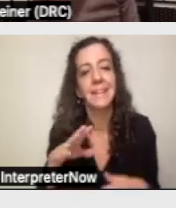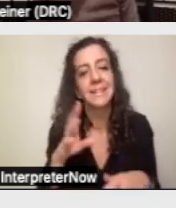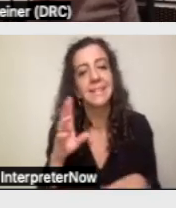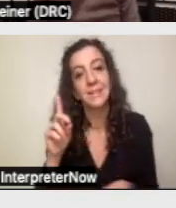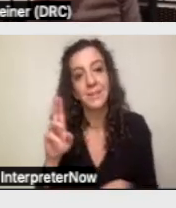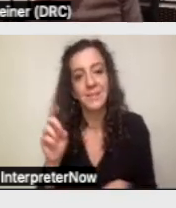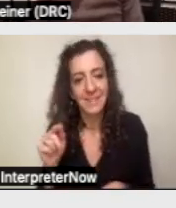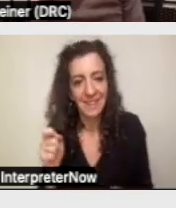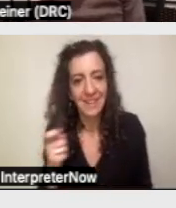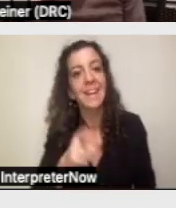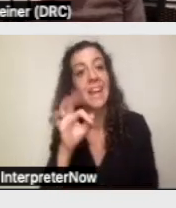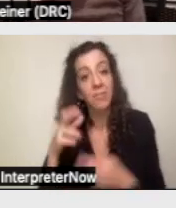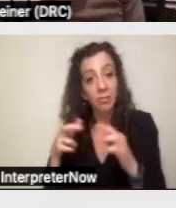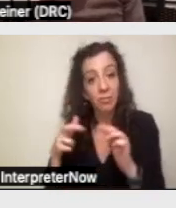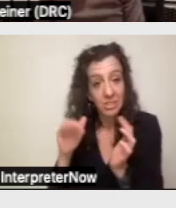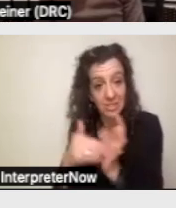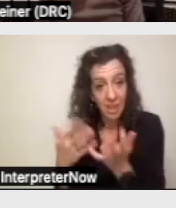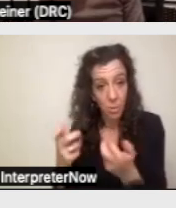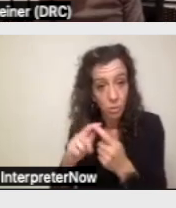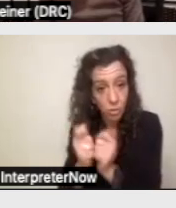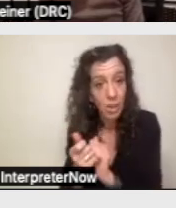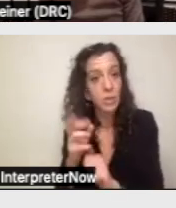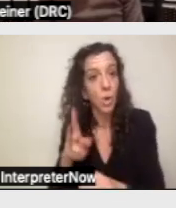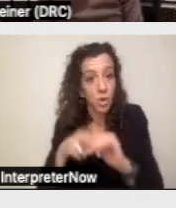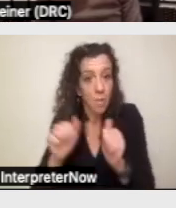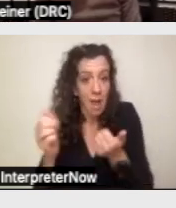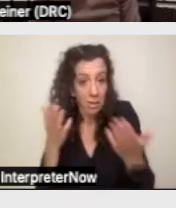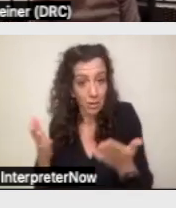getting, the appeal needs to happen within 30 days.